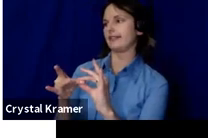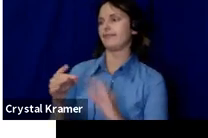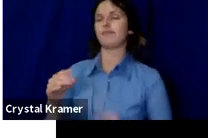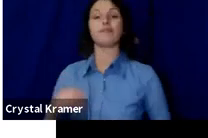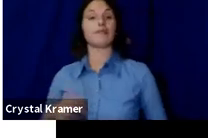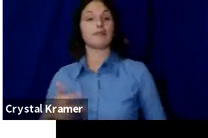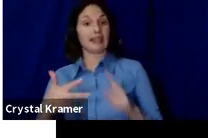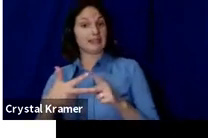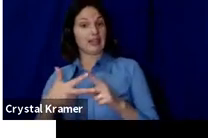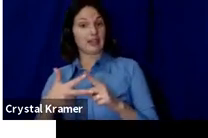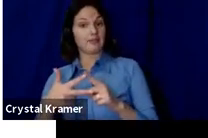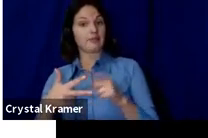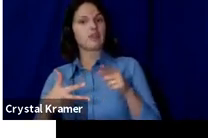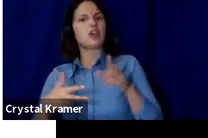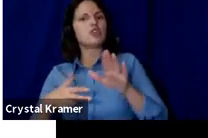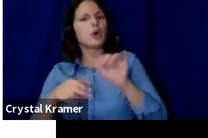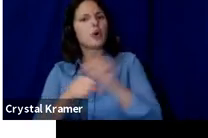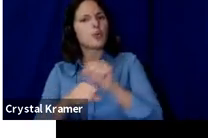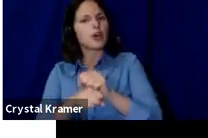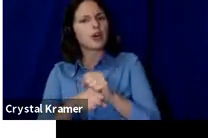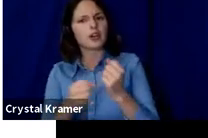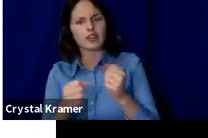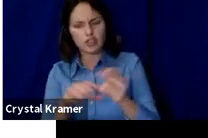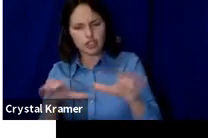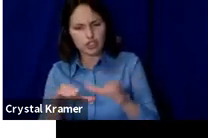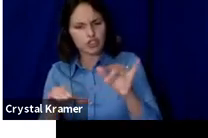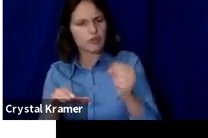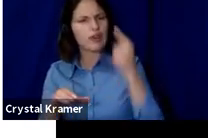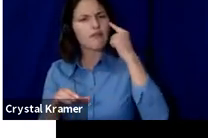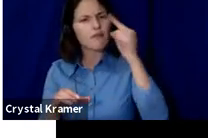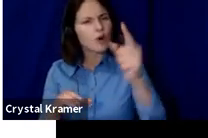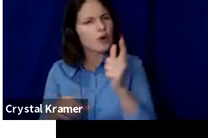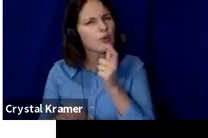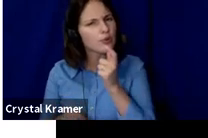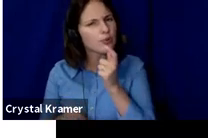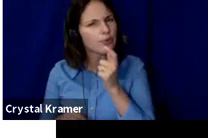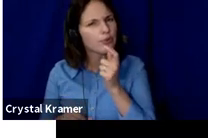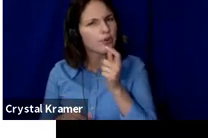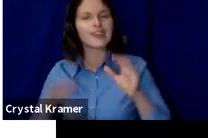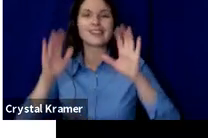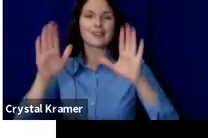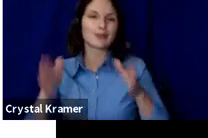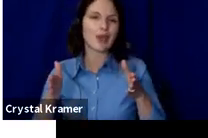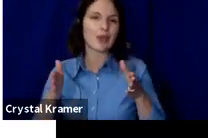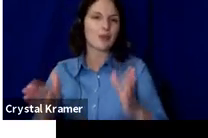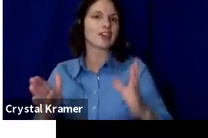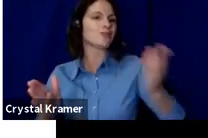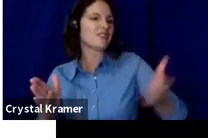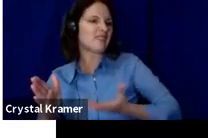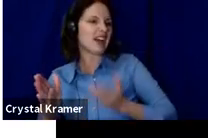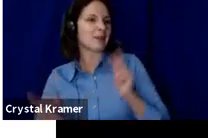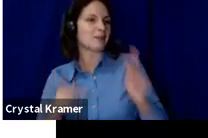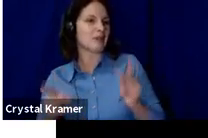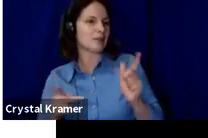This is a great way to invite people who think may not know who you are or may not be connected